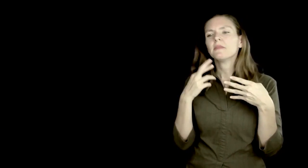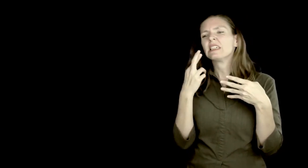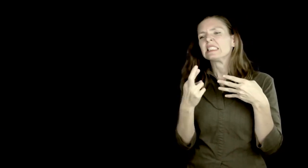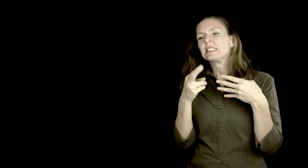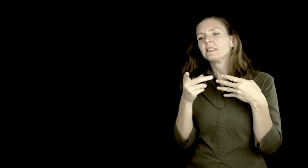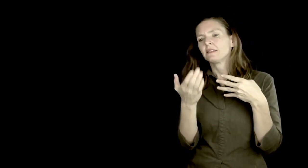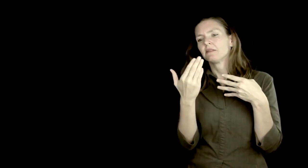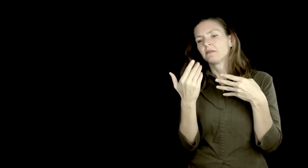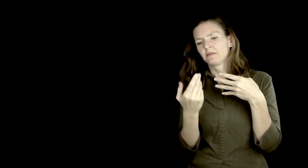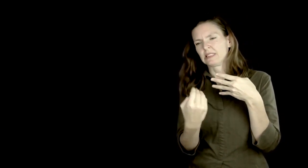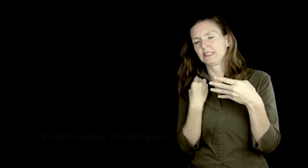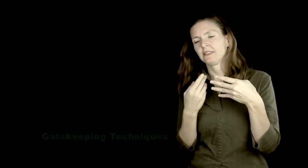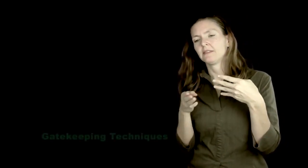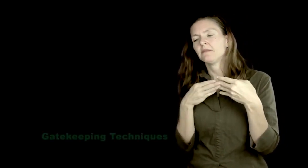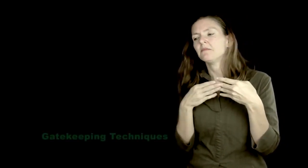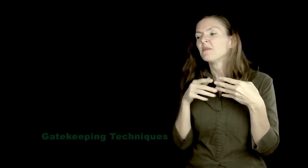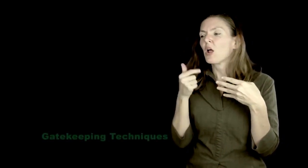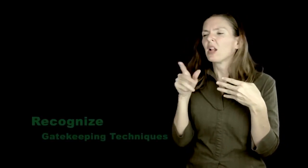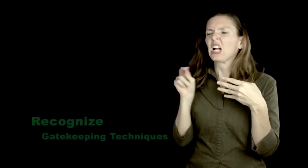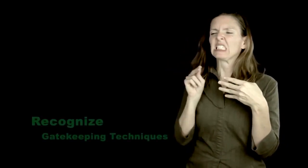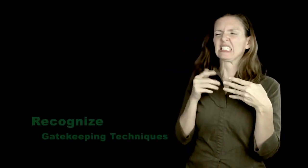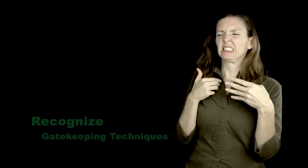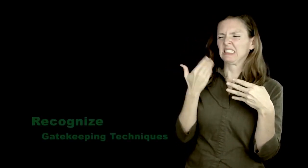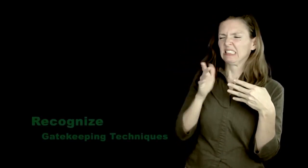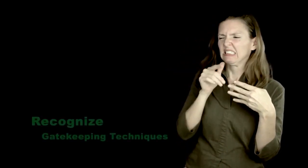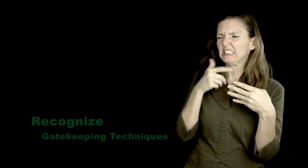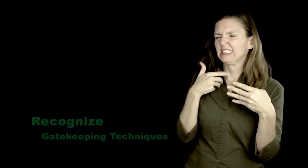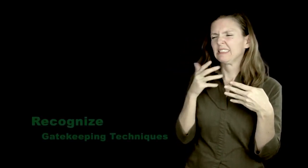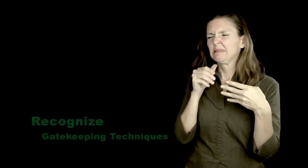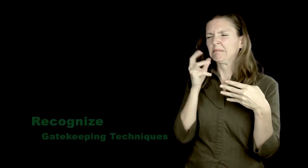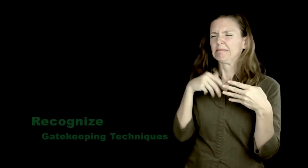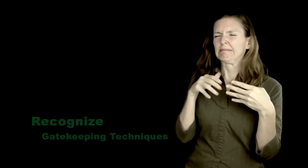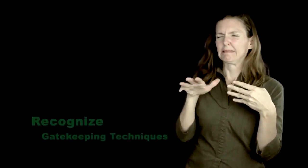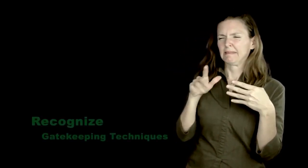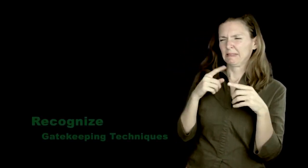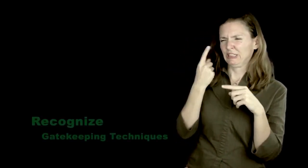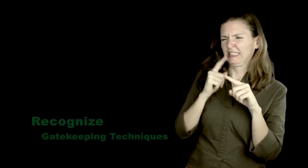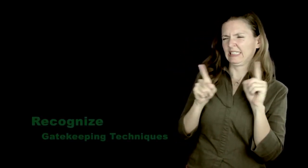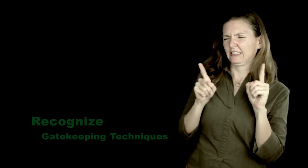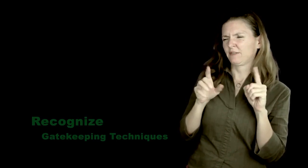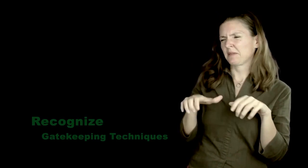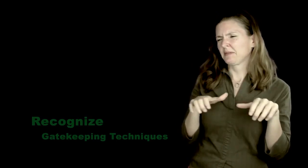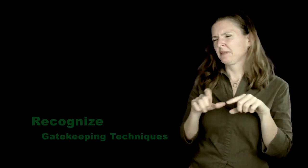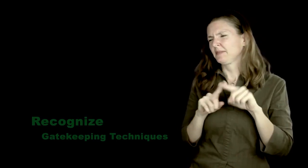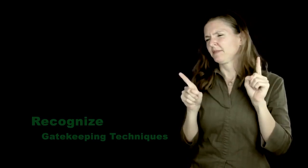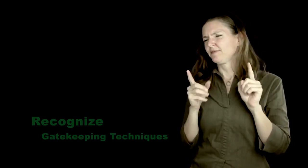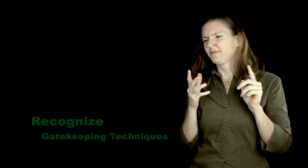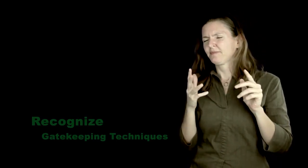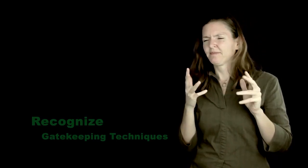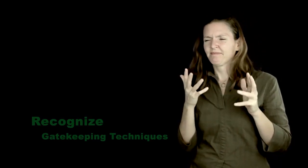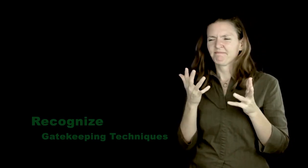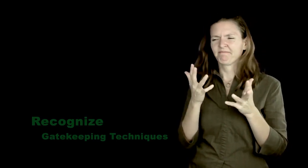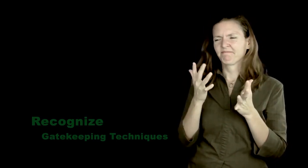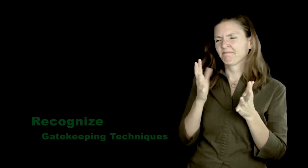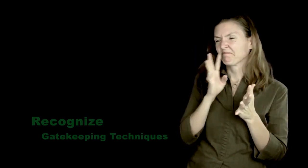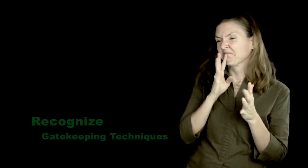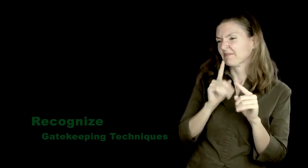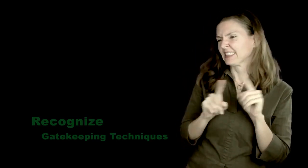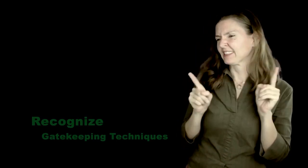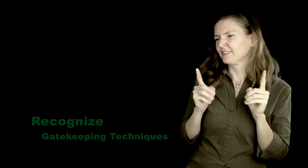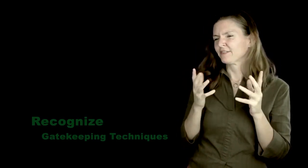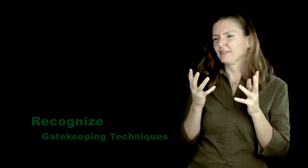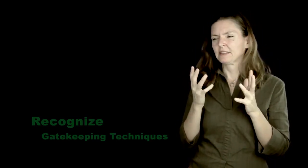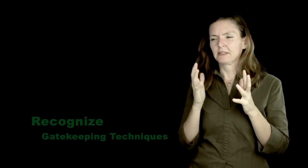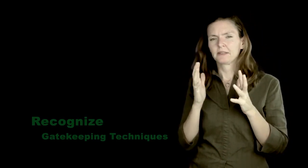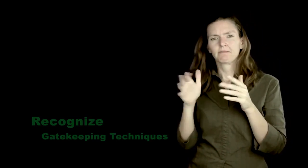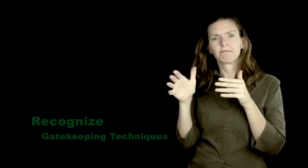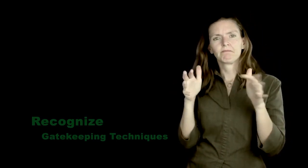Some gatekeeping techniques include allowing only good friends in, and not allowing strangers or people one may not be too fond of, perhaps because they look different, act differently, or talk differently.